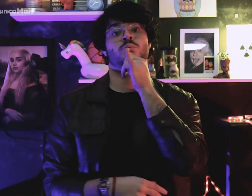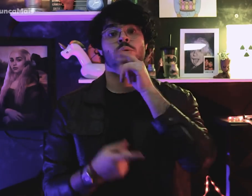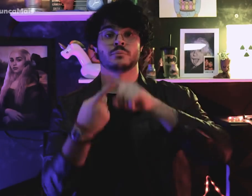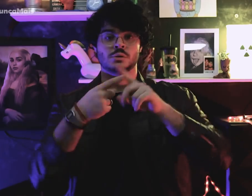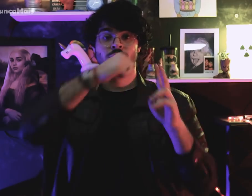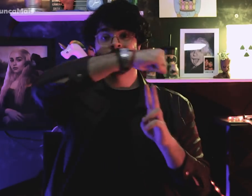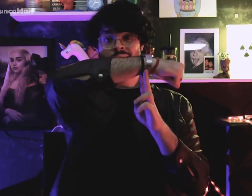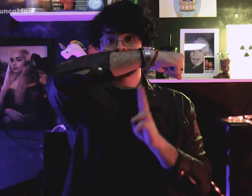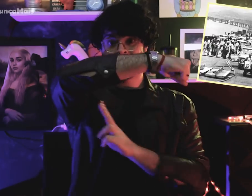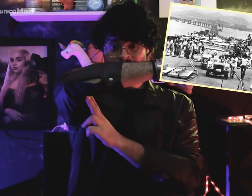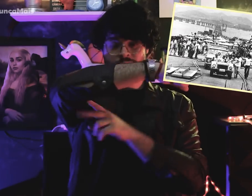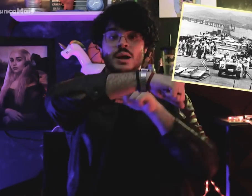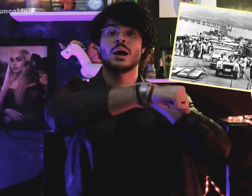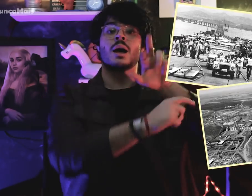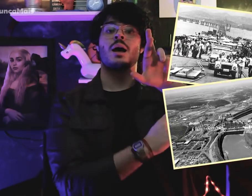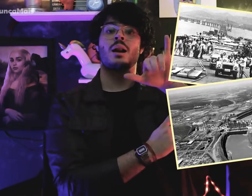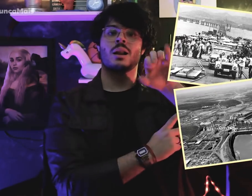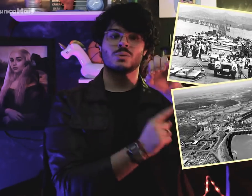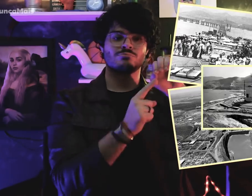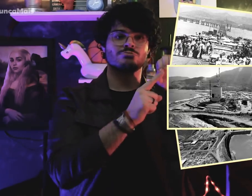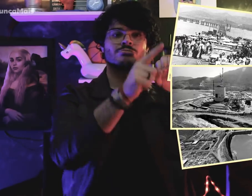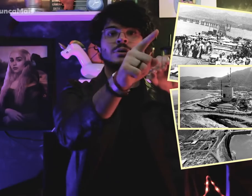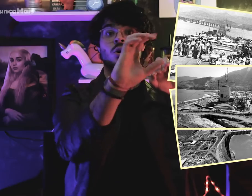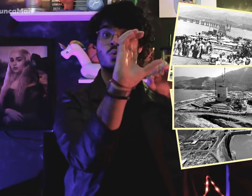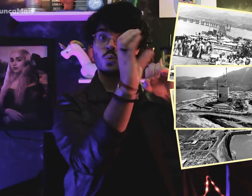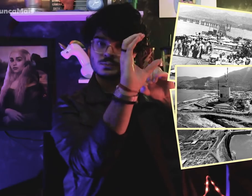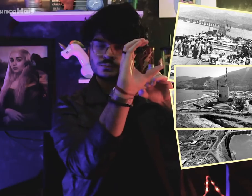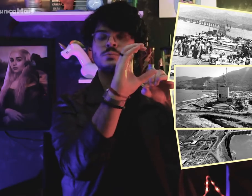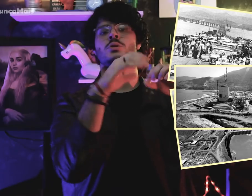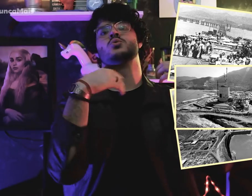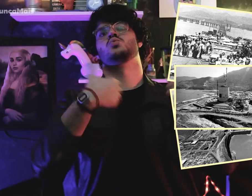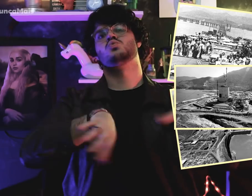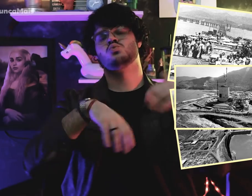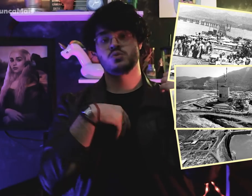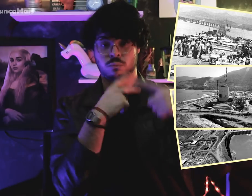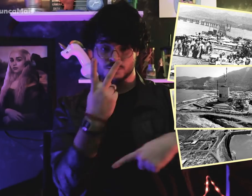entre elas a Ponte Rio-Niterói,